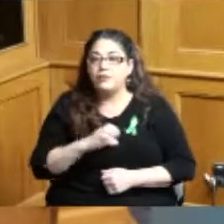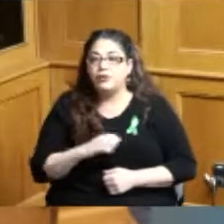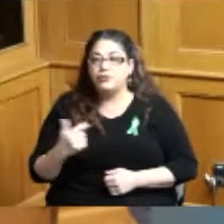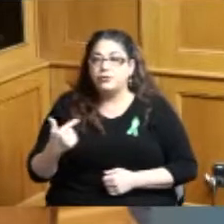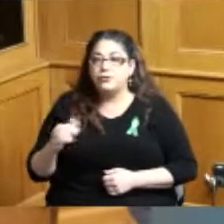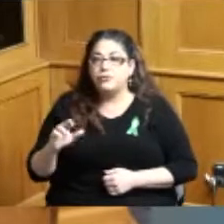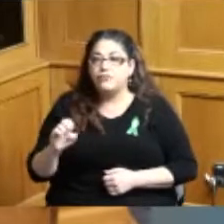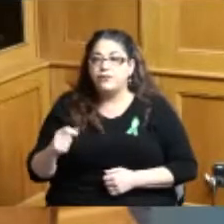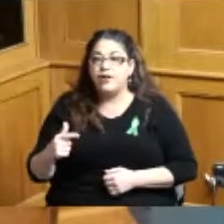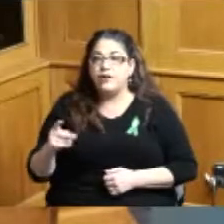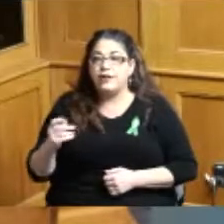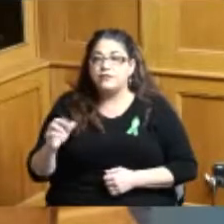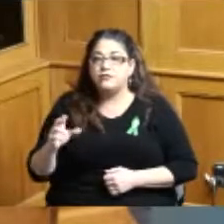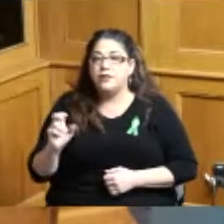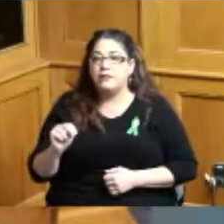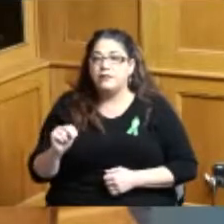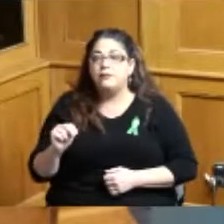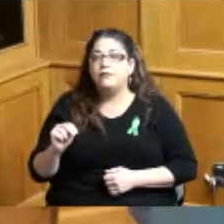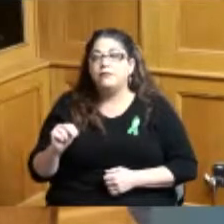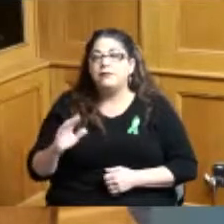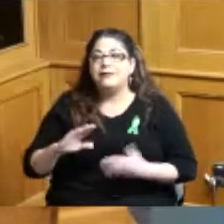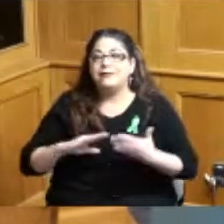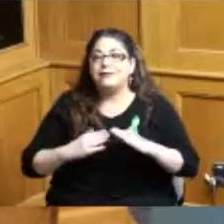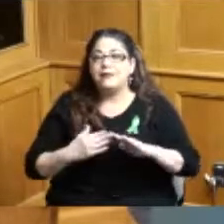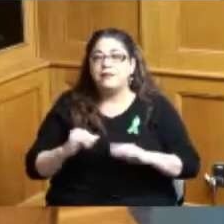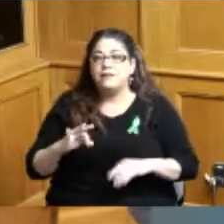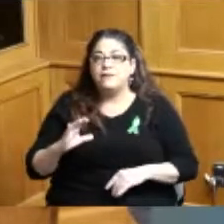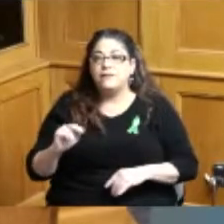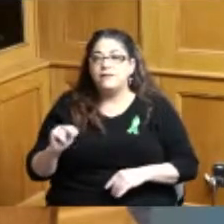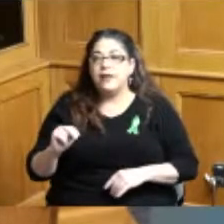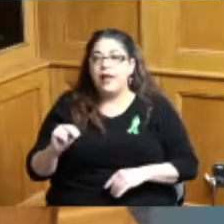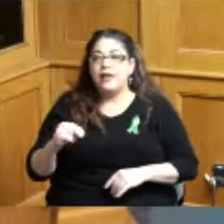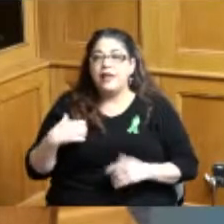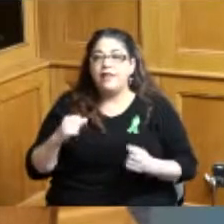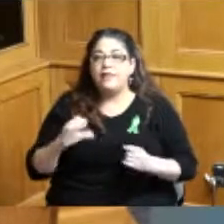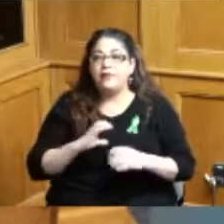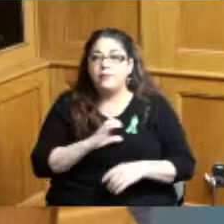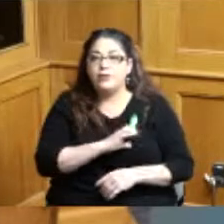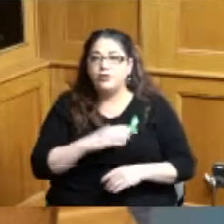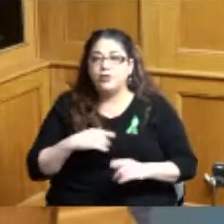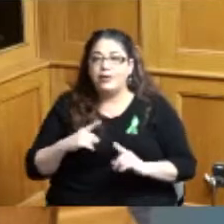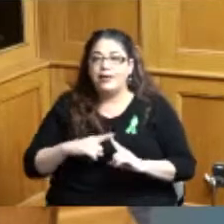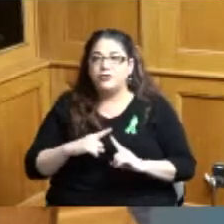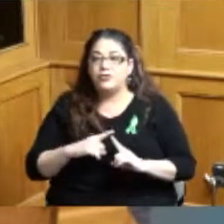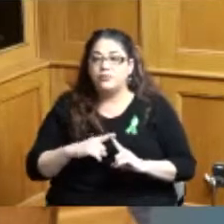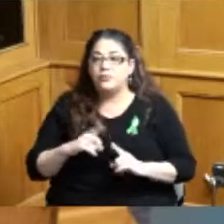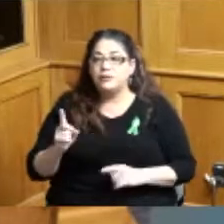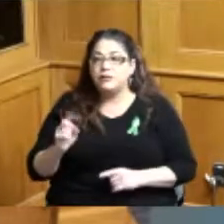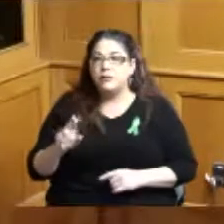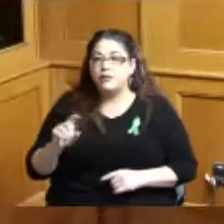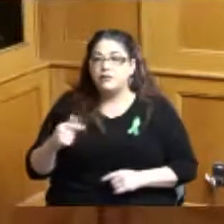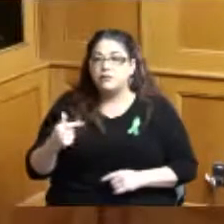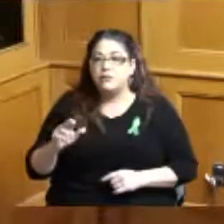Kesterman city of Cincinnati Health Commissioner Interim Commissioner Dr Grant Mussman